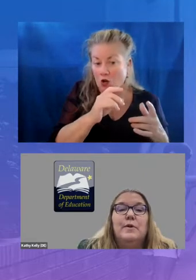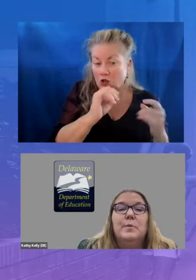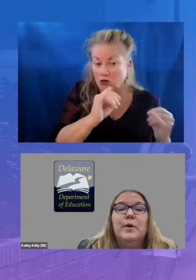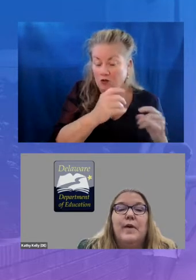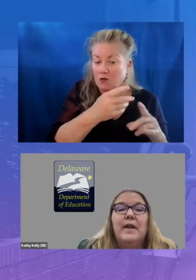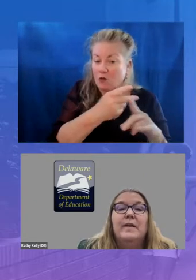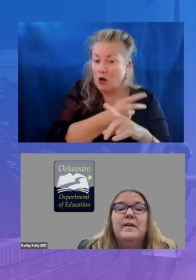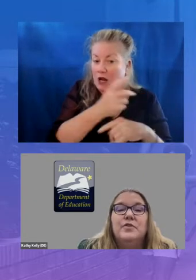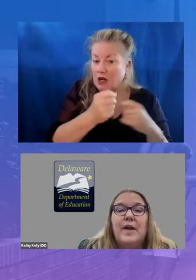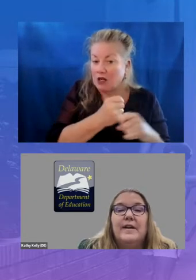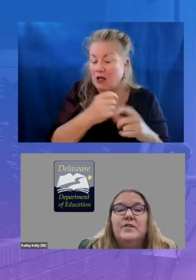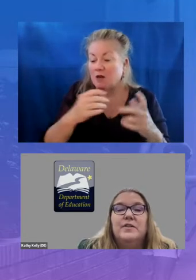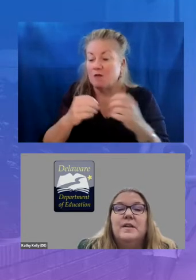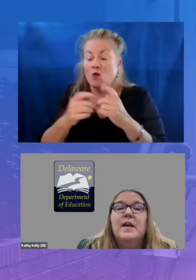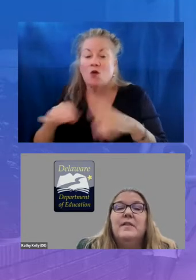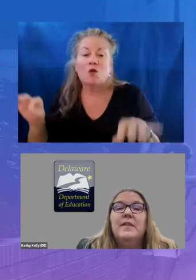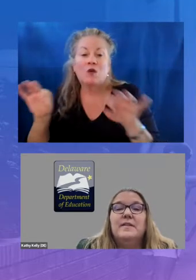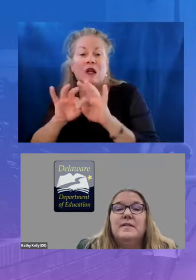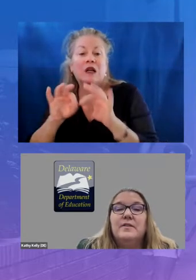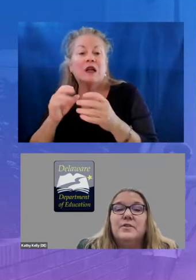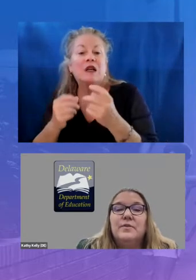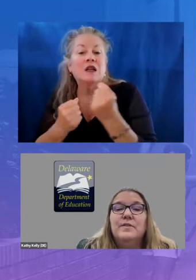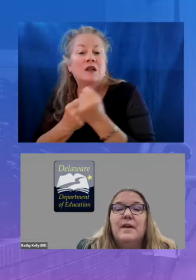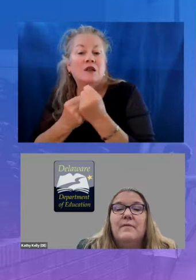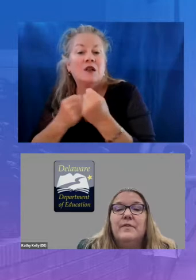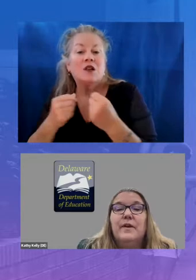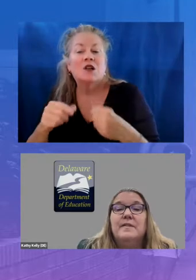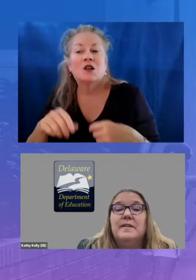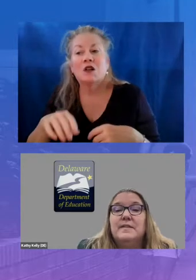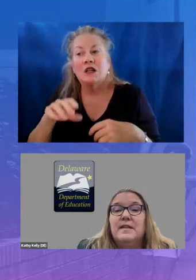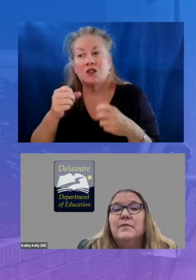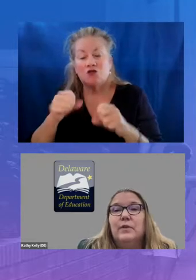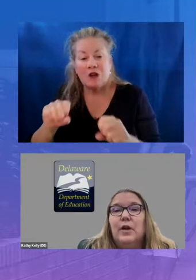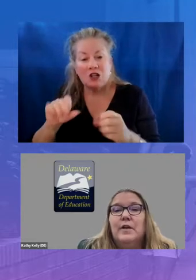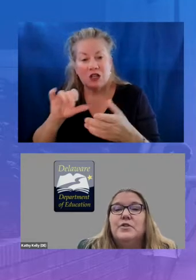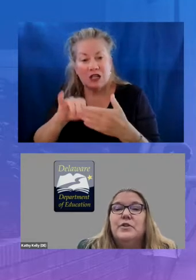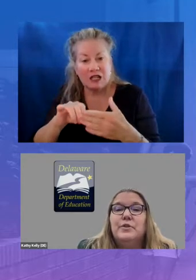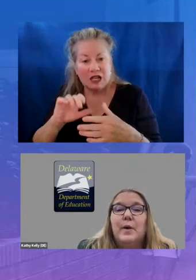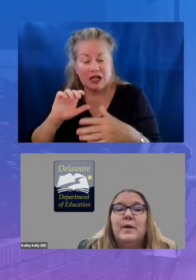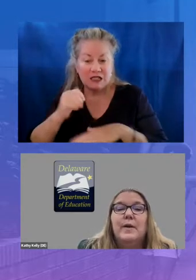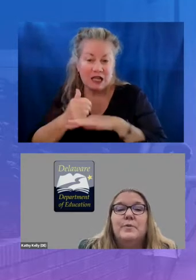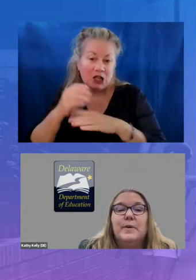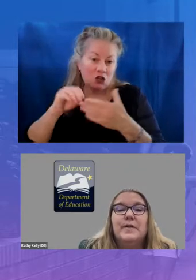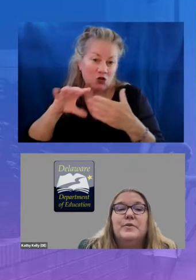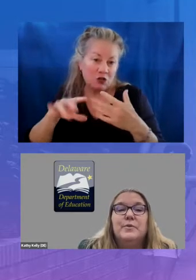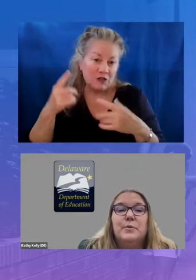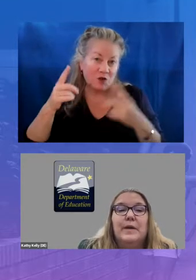were grounded in strategies that set students up for a successful launch to the 21-22 school year